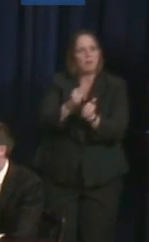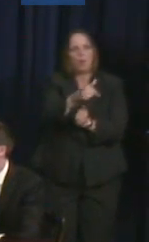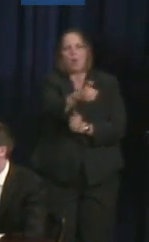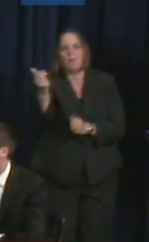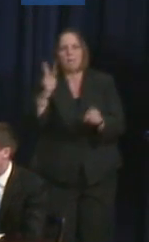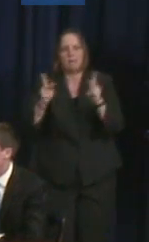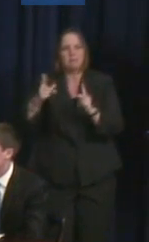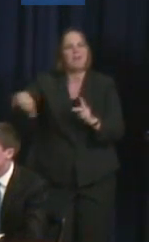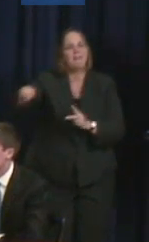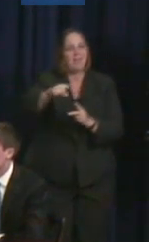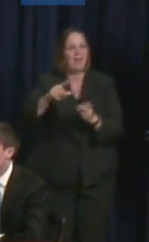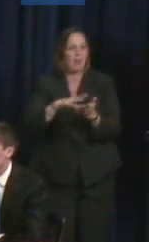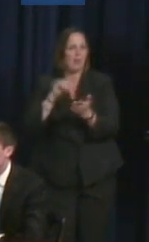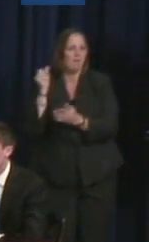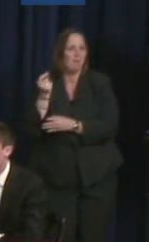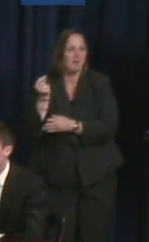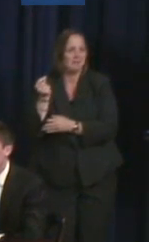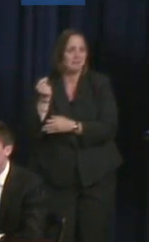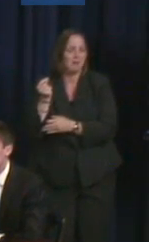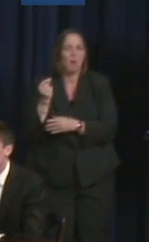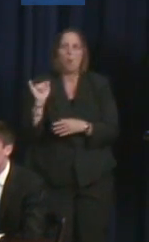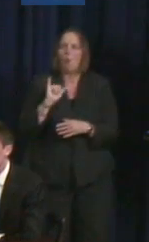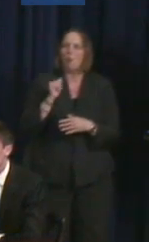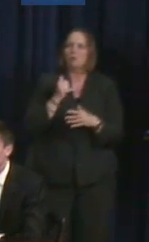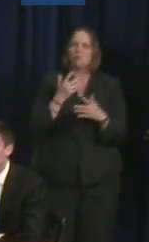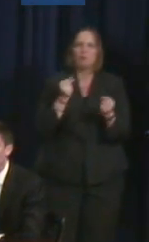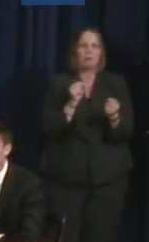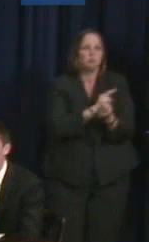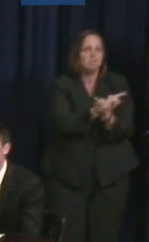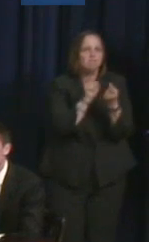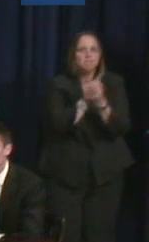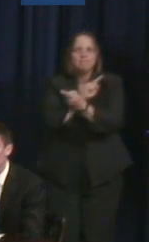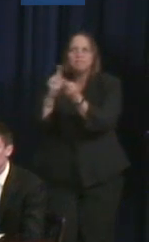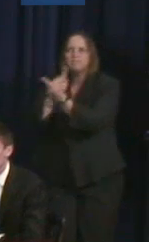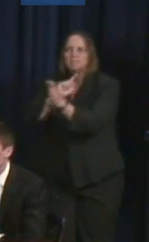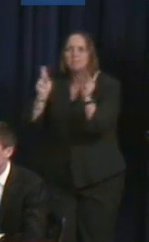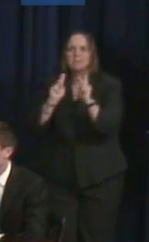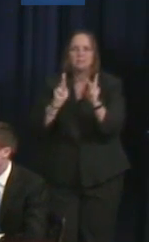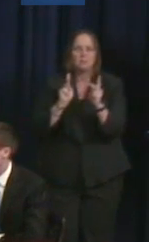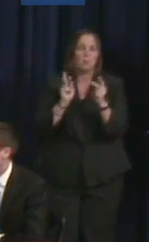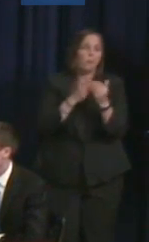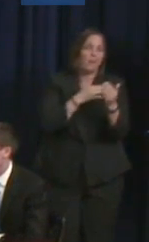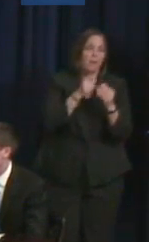with other people, whether it's online or face-to-face, has been really important to know that you're not alone